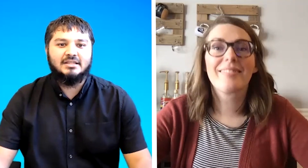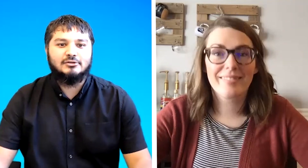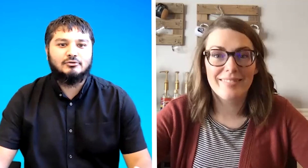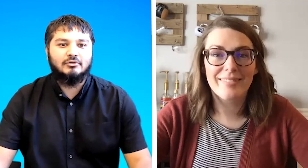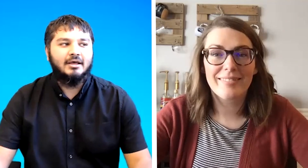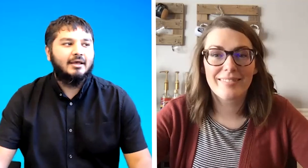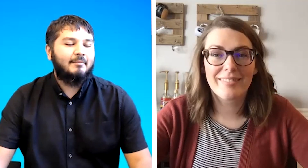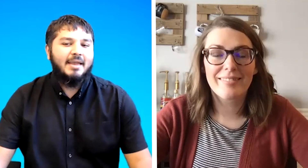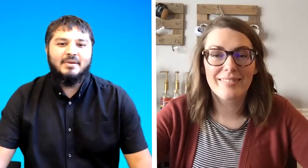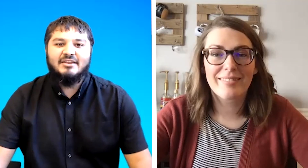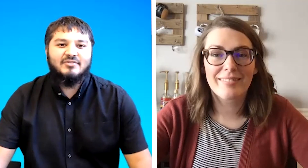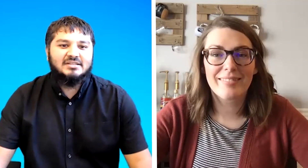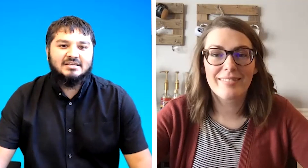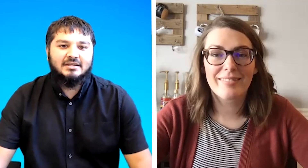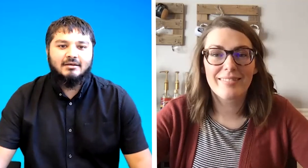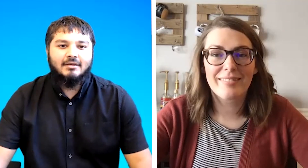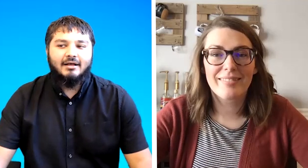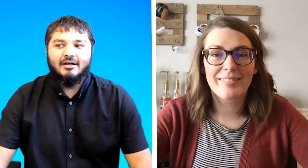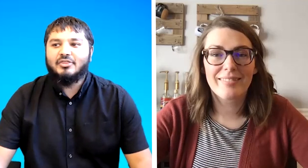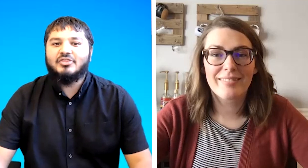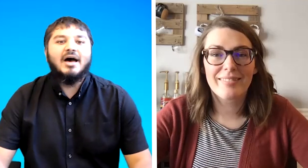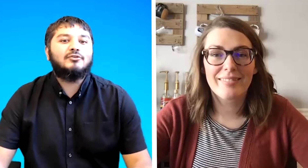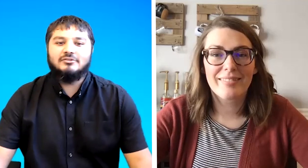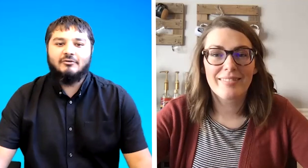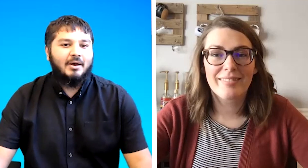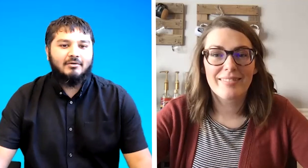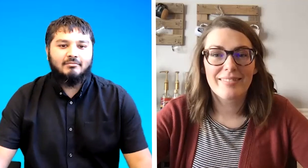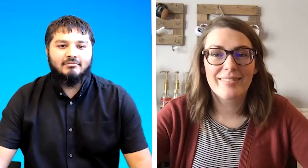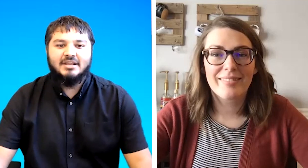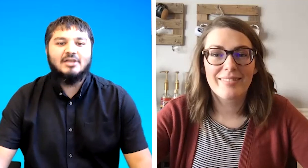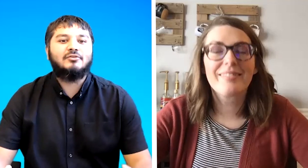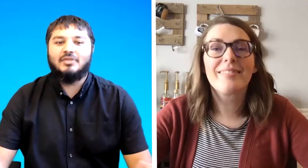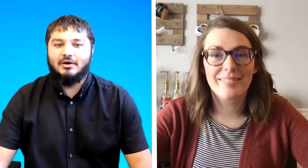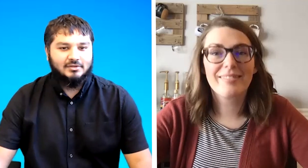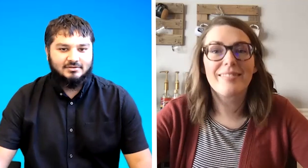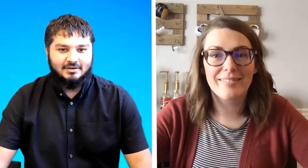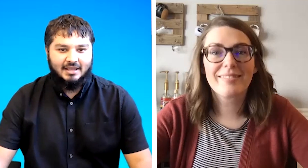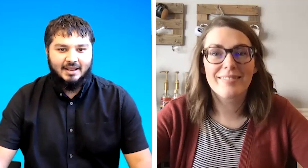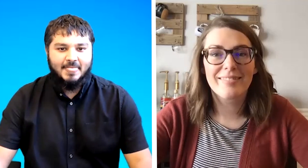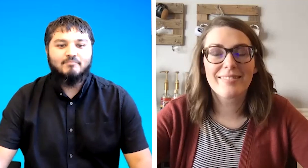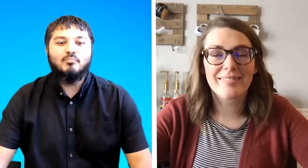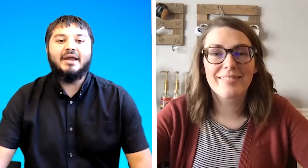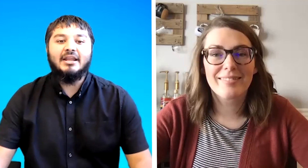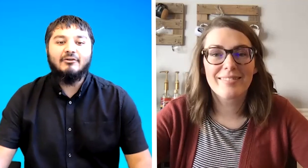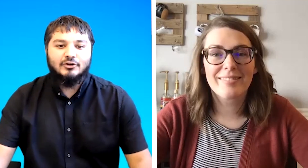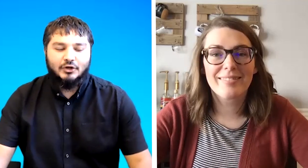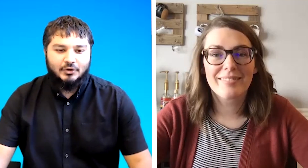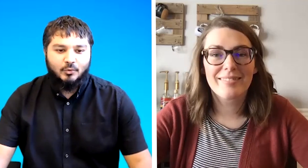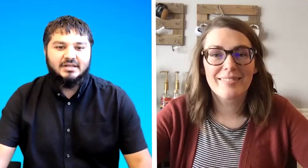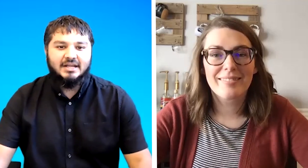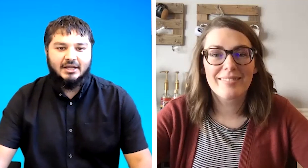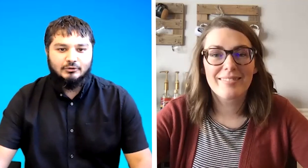the school maybe invested uh thousands of pounds tens of thousands okay but in return what did i do